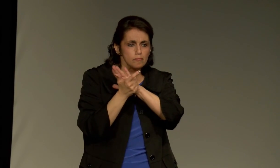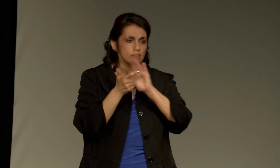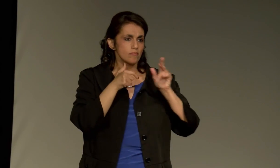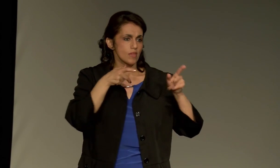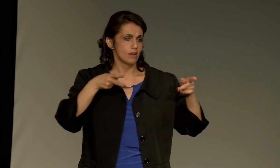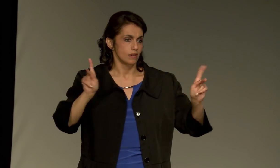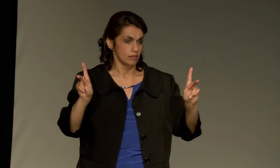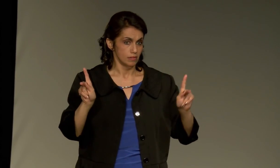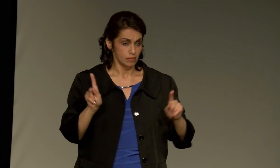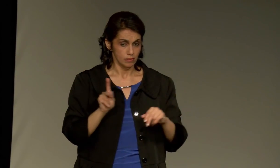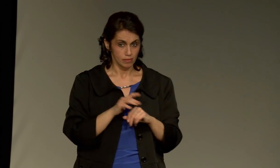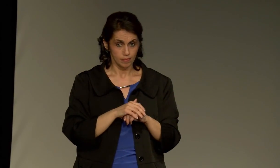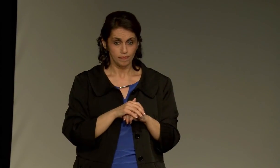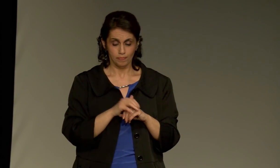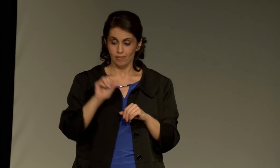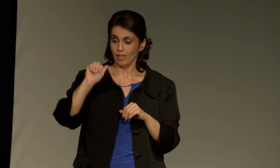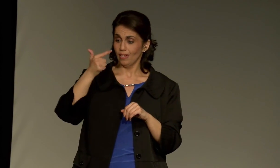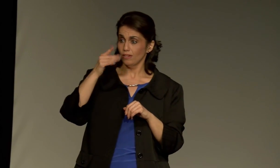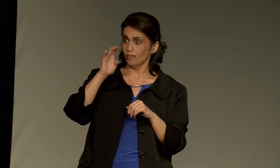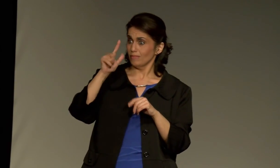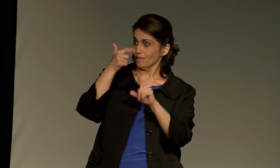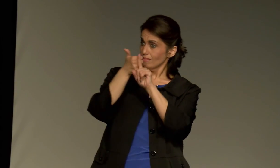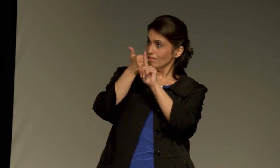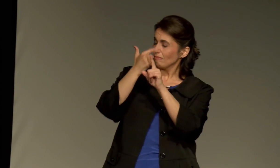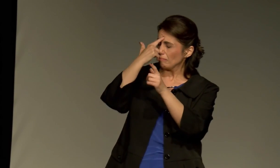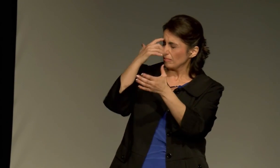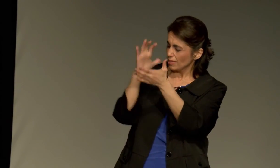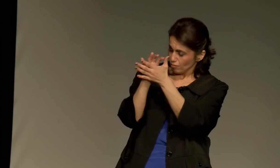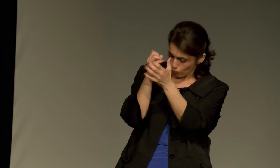Signing was forbidden in that home.